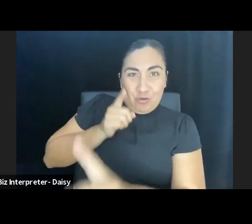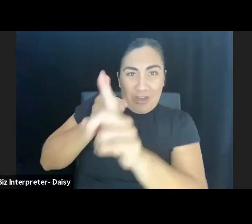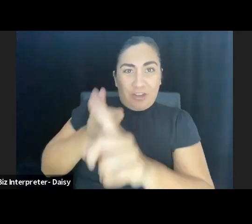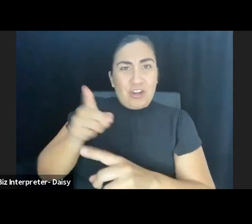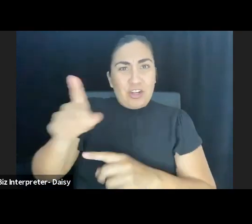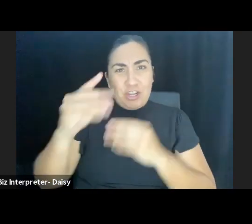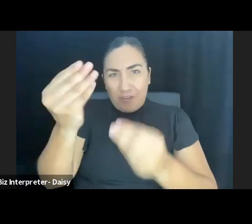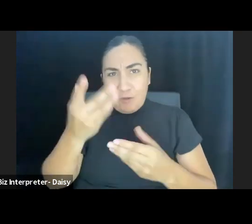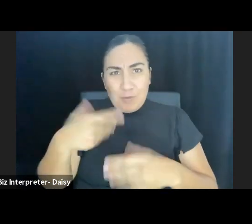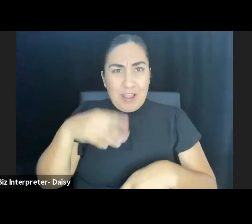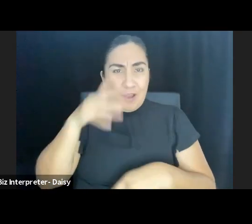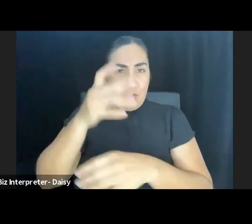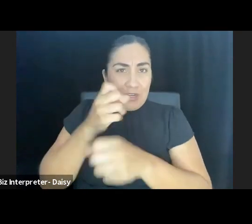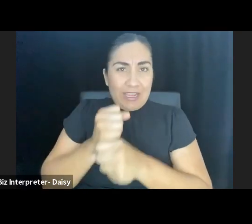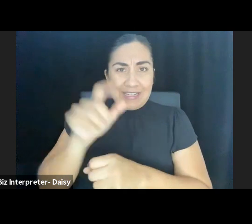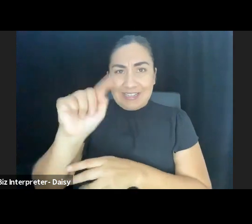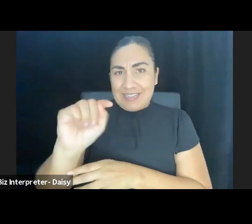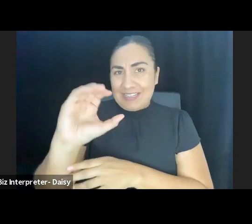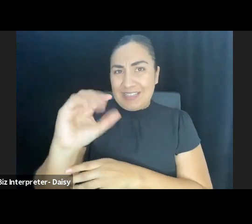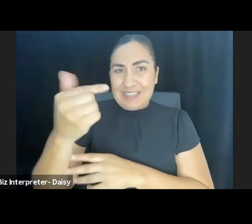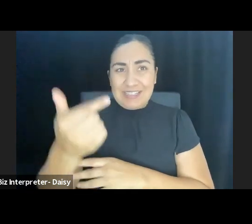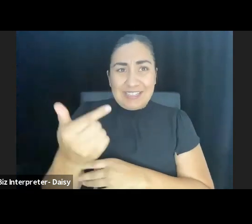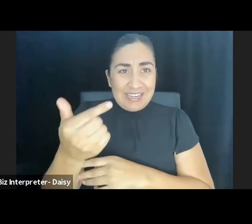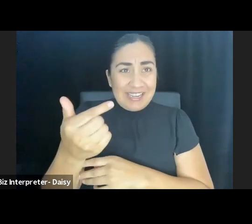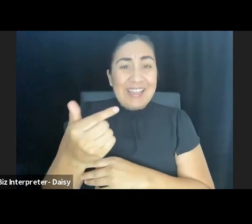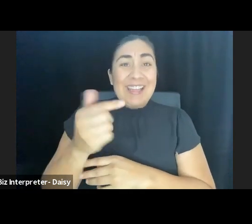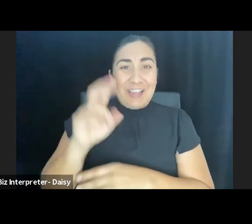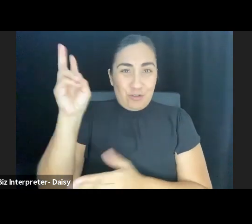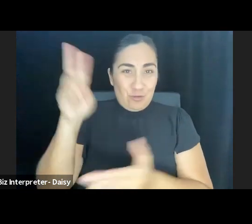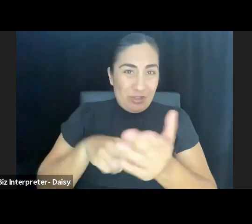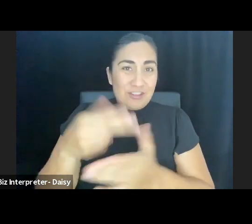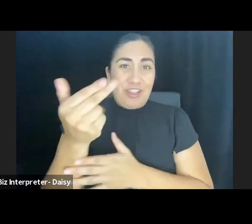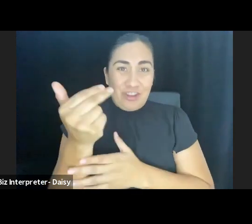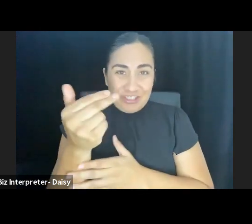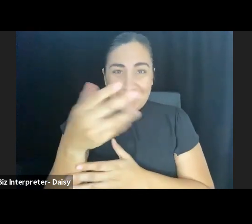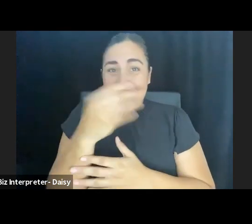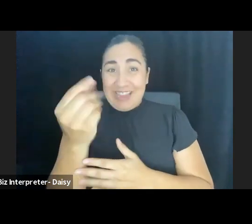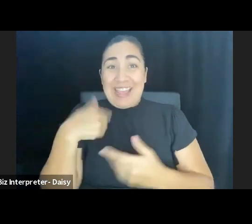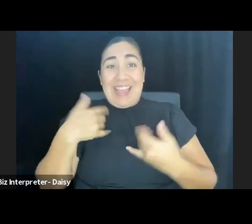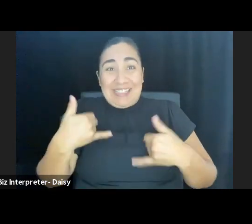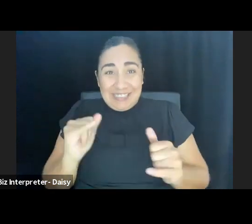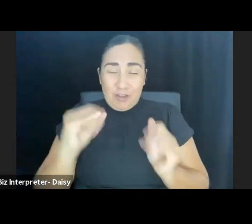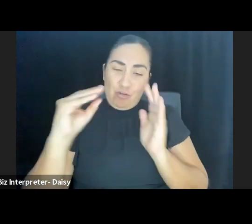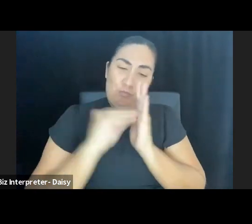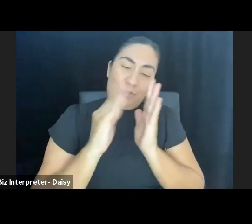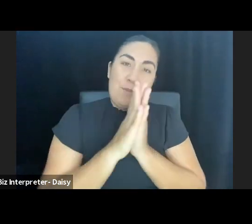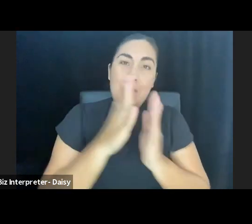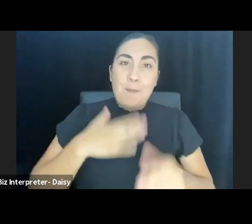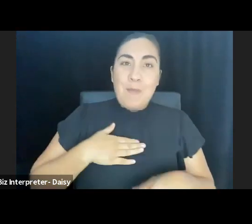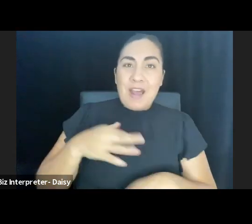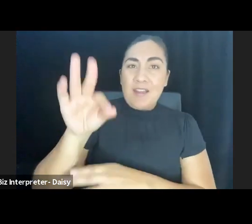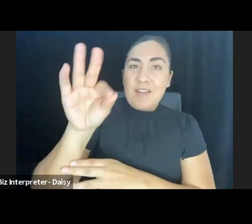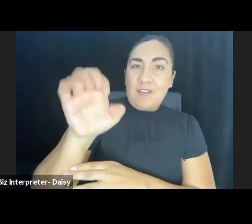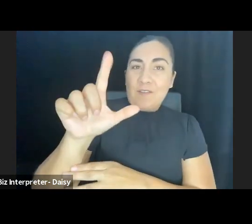back in 2015, and yes, Michael Francis and Emilya, I still list the fellowship in my bio as per the grant agreement.